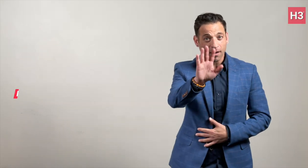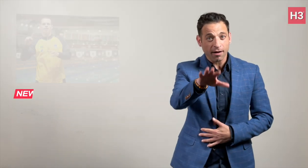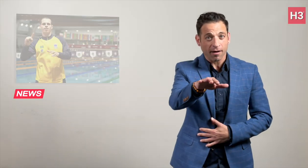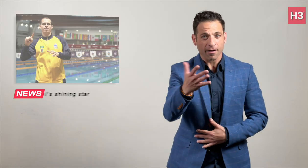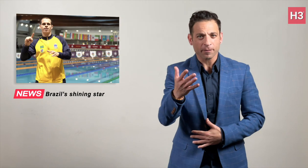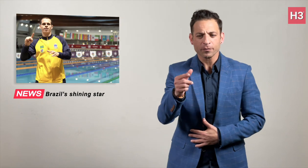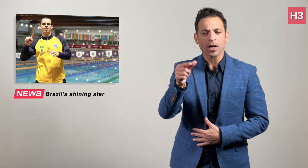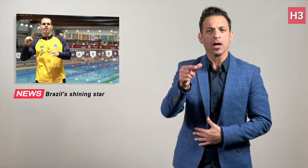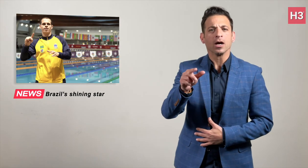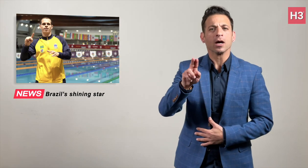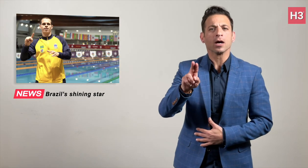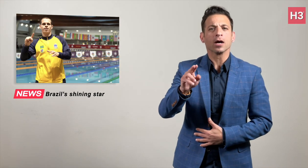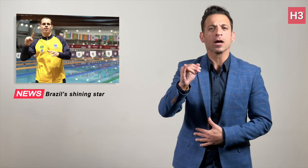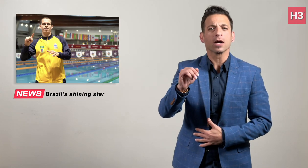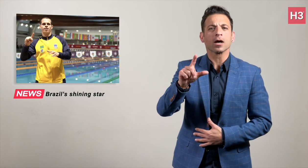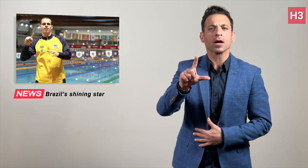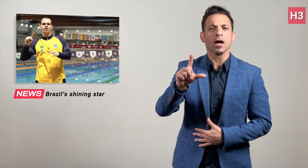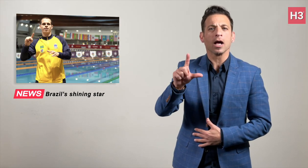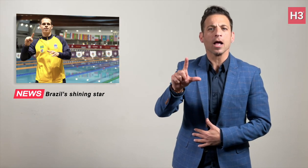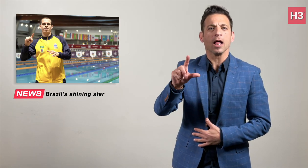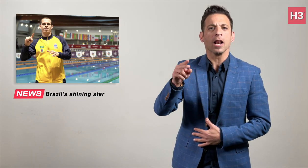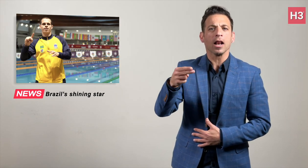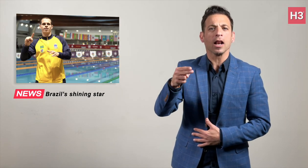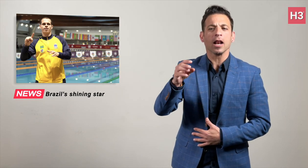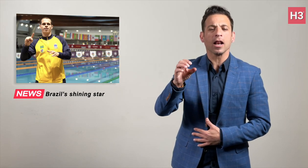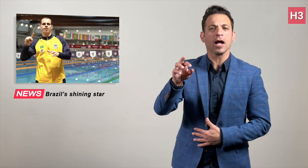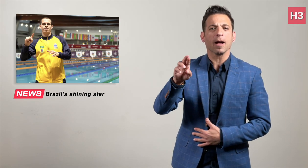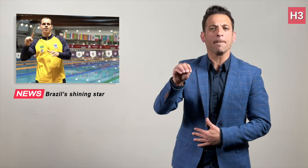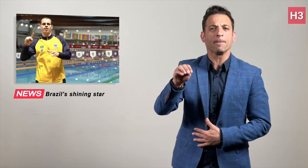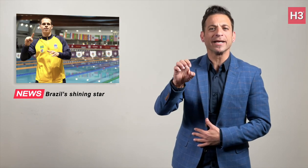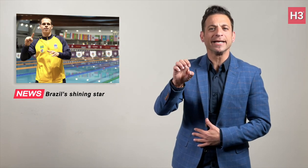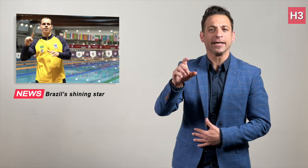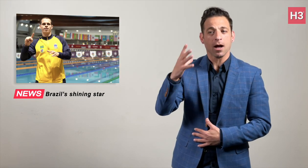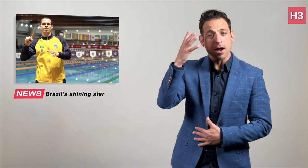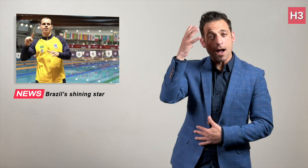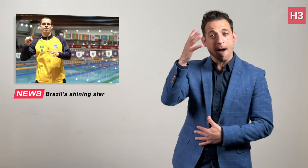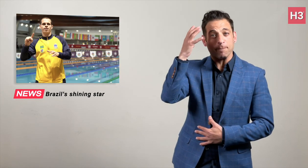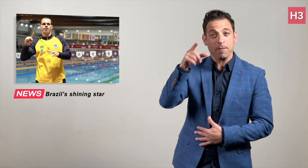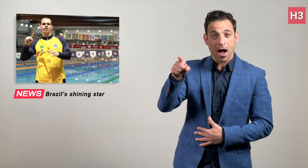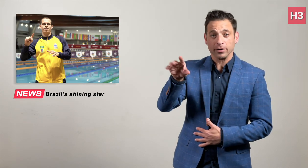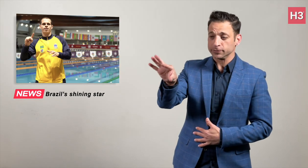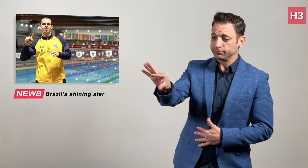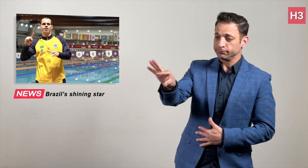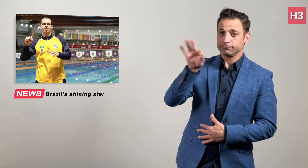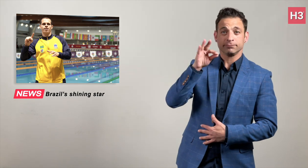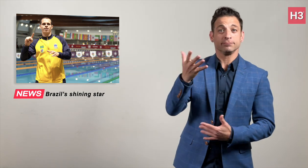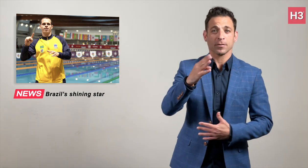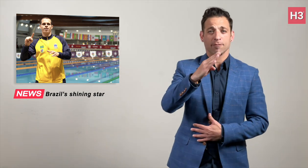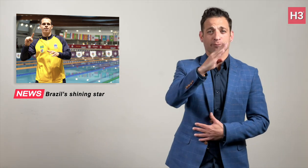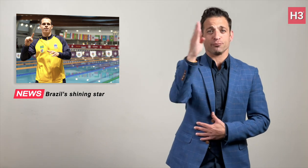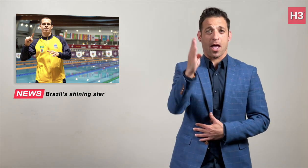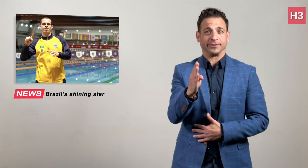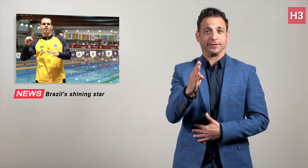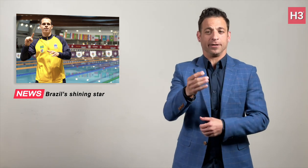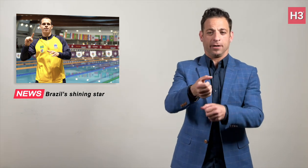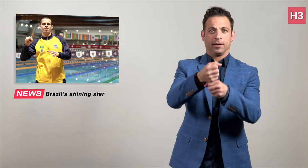Guilherme was selected as Brazil team's flag bearer